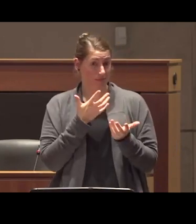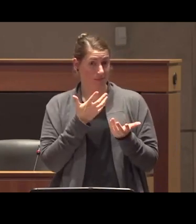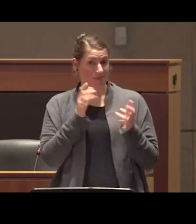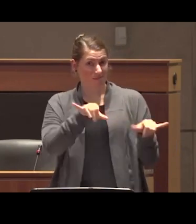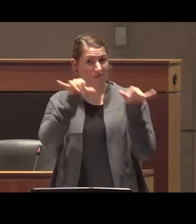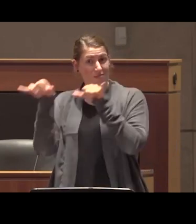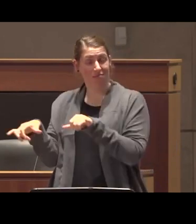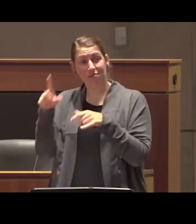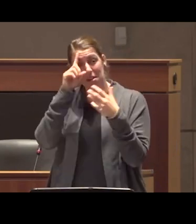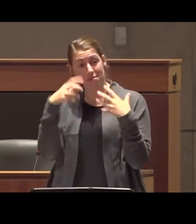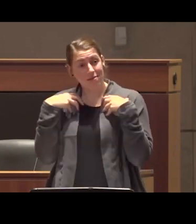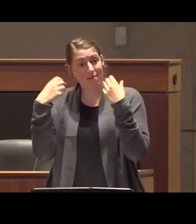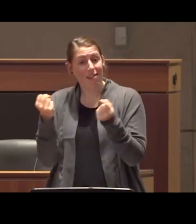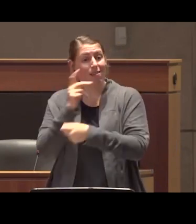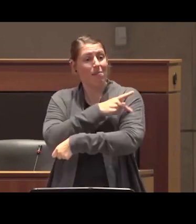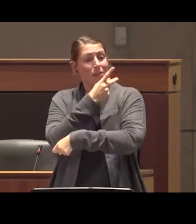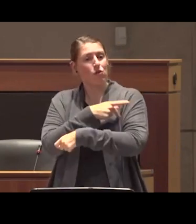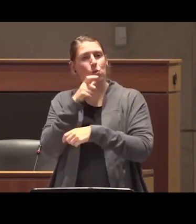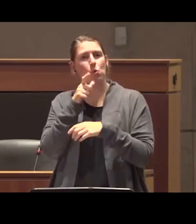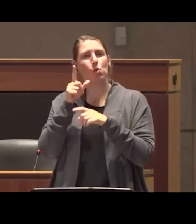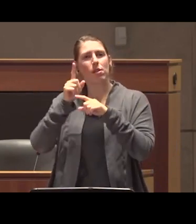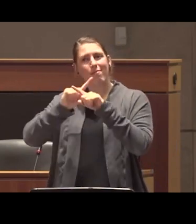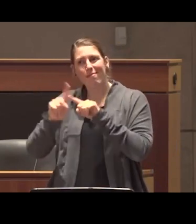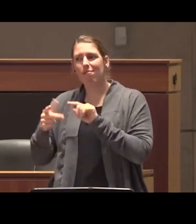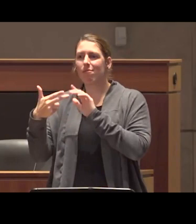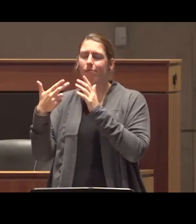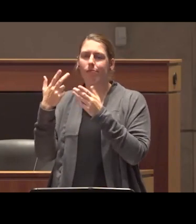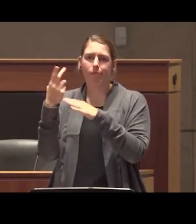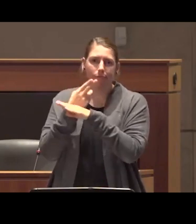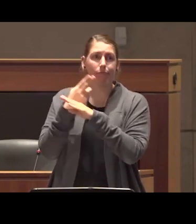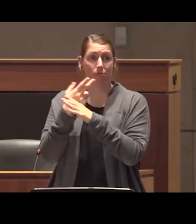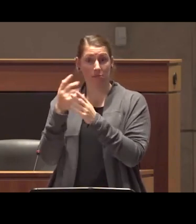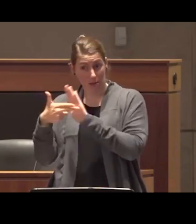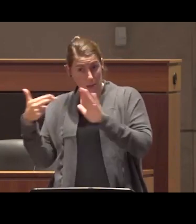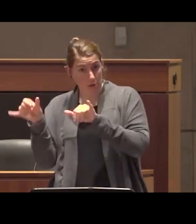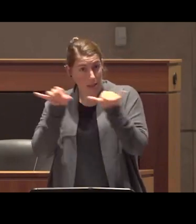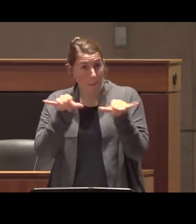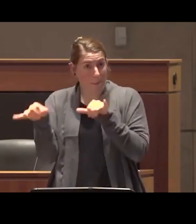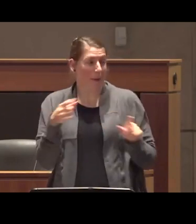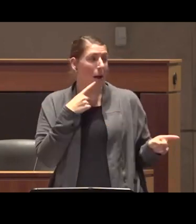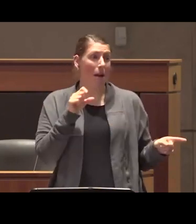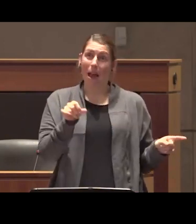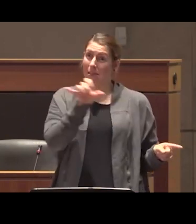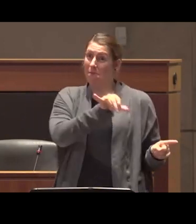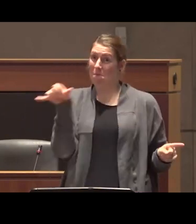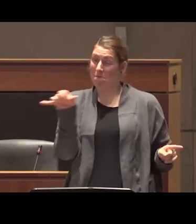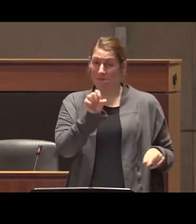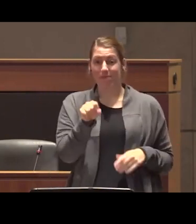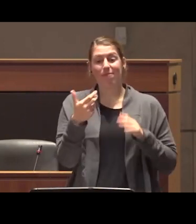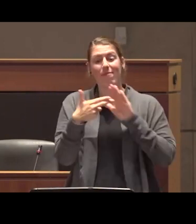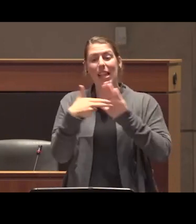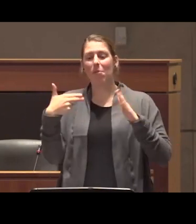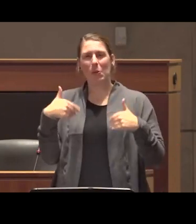to mental health patients with substance abuse as label yeah I sure do labels are complicated